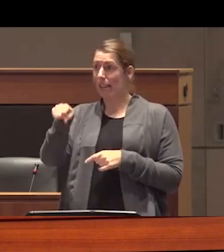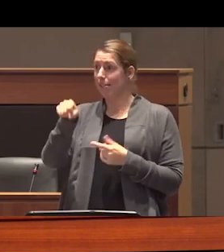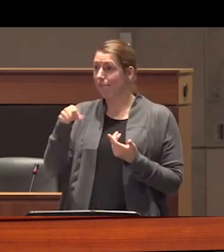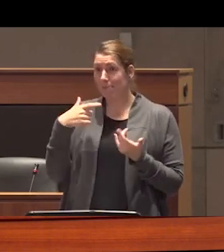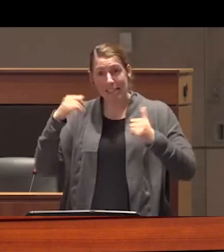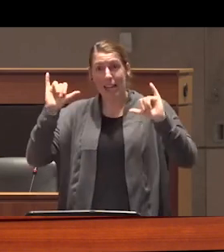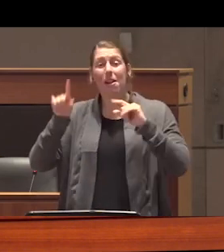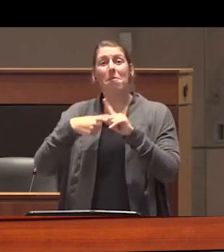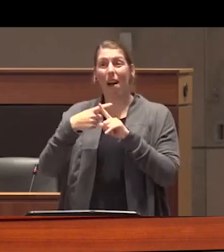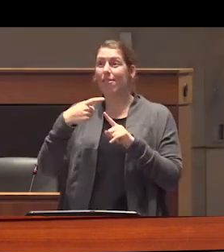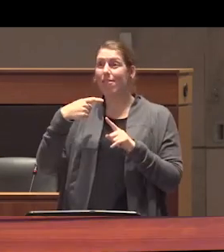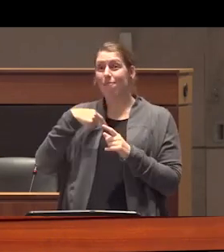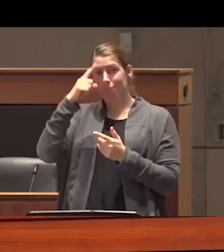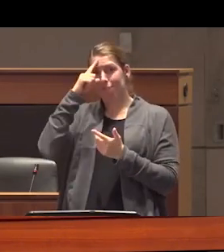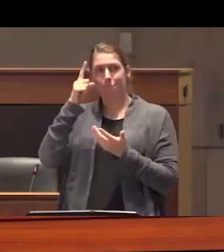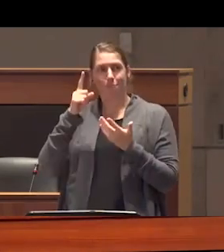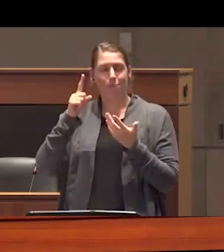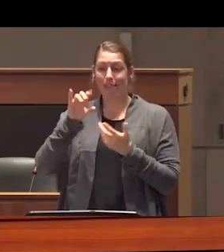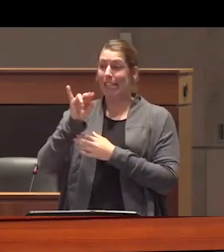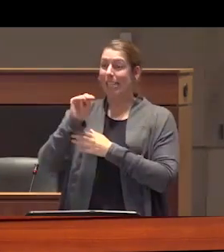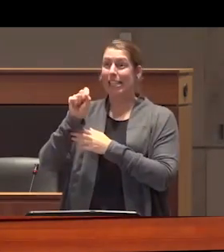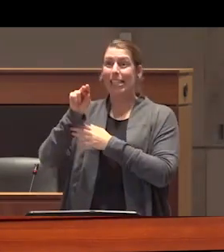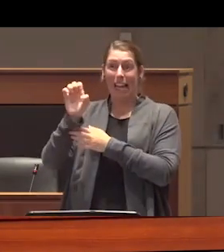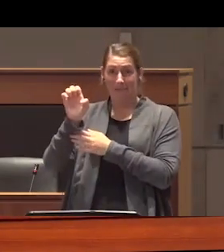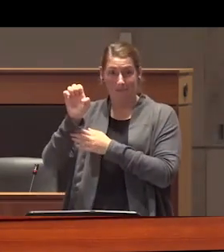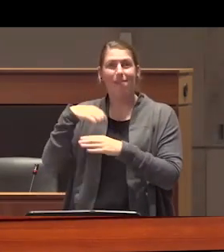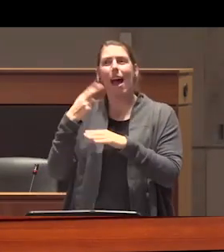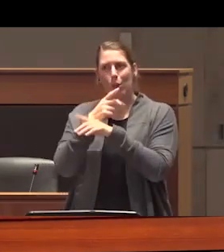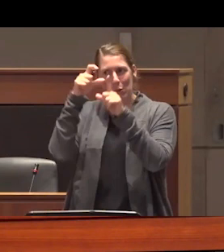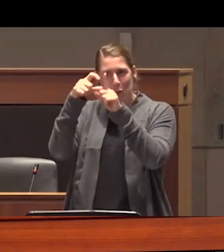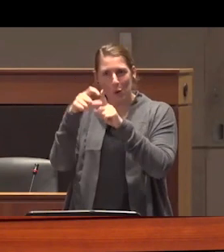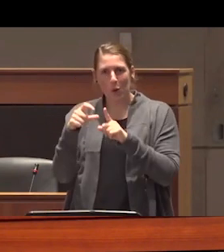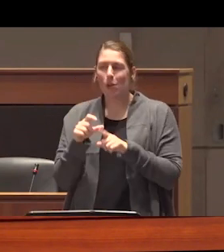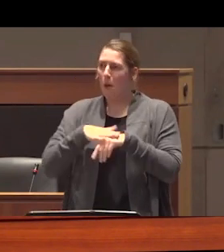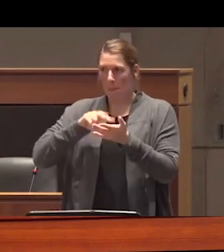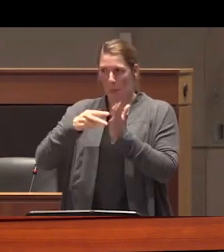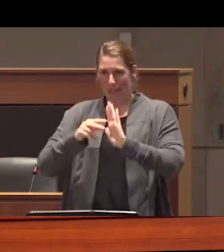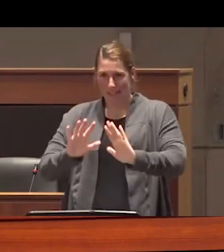insane and I use those words very strategically and very intentionally here according to my